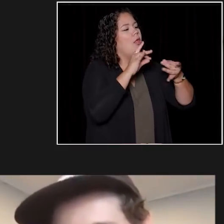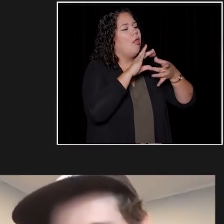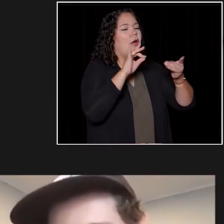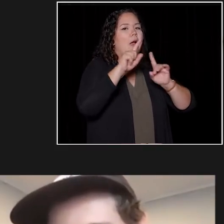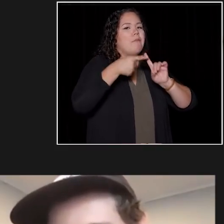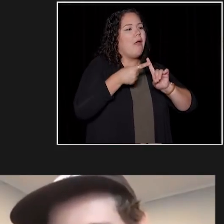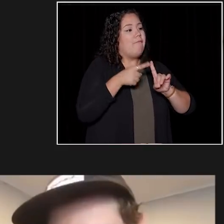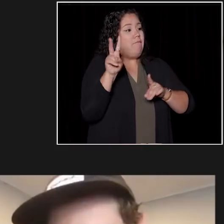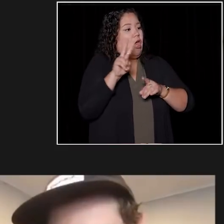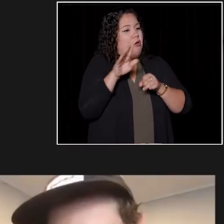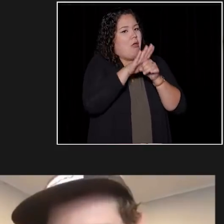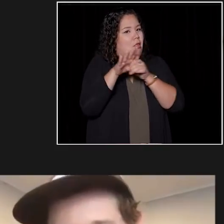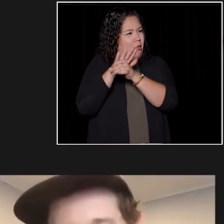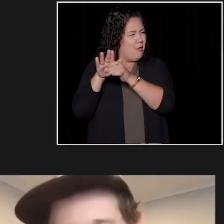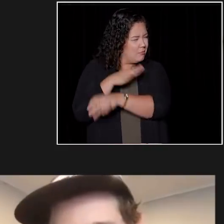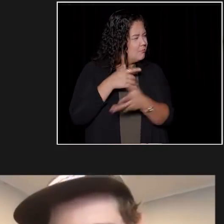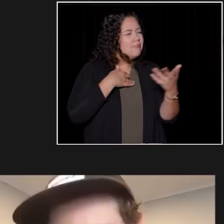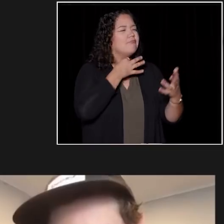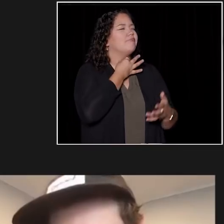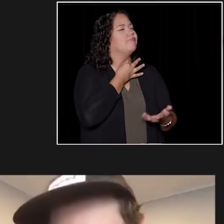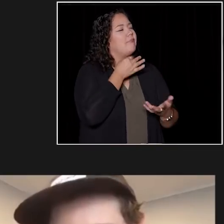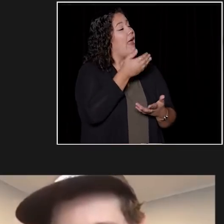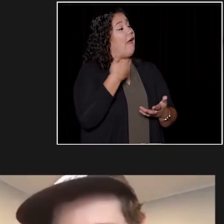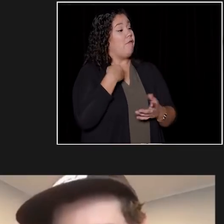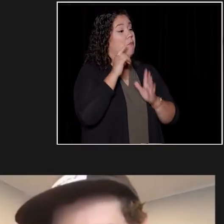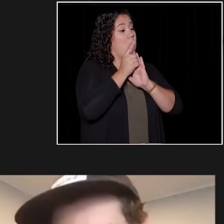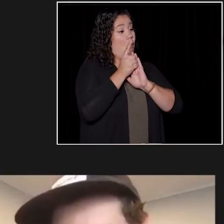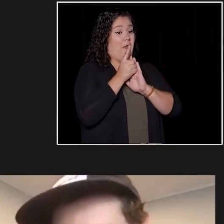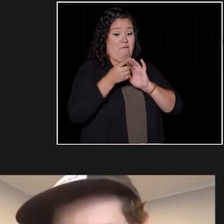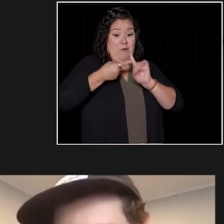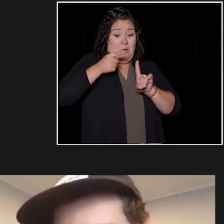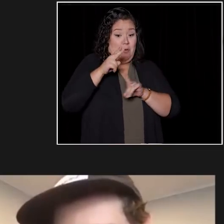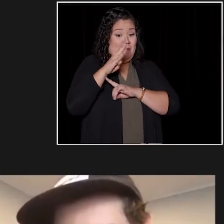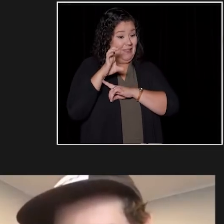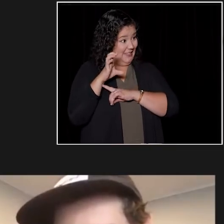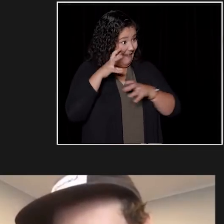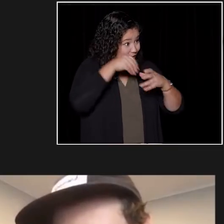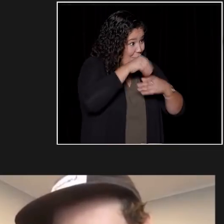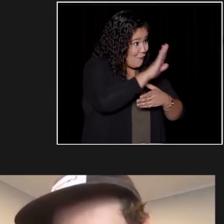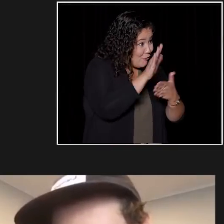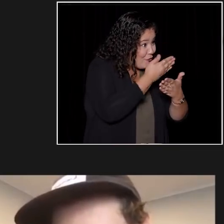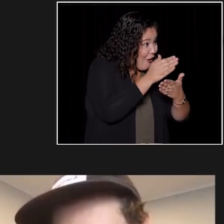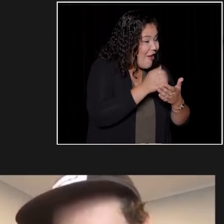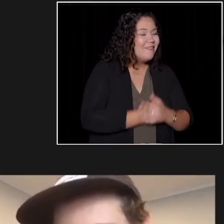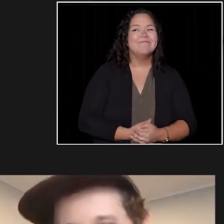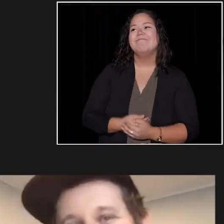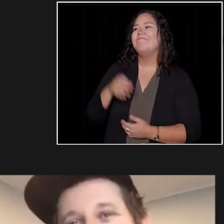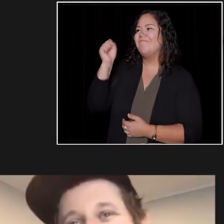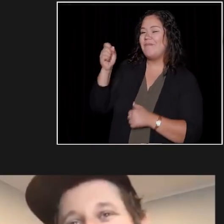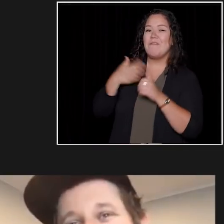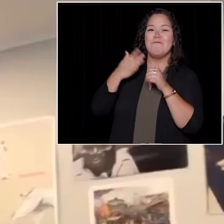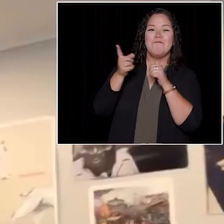that reference locations in Vancouver. Are there any moments from UBC that made it into your songs?